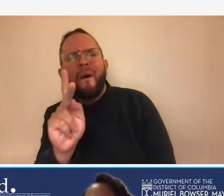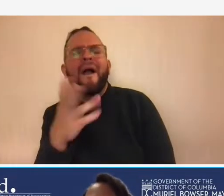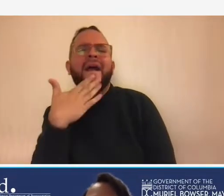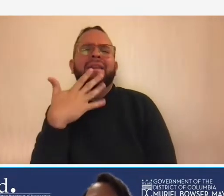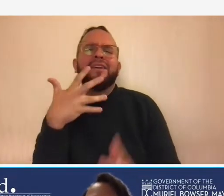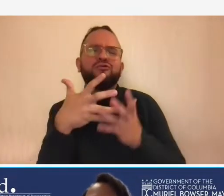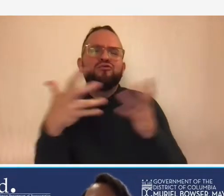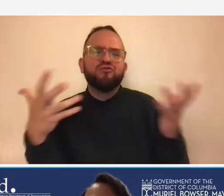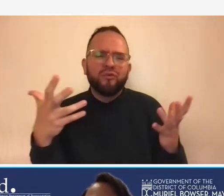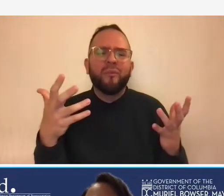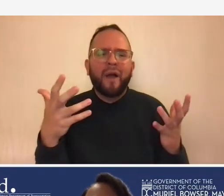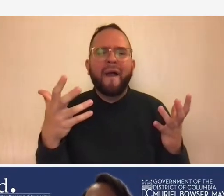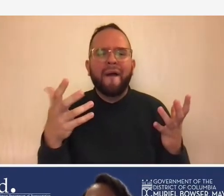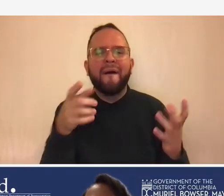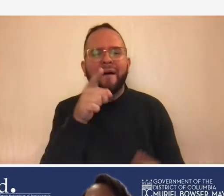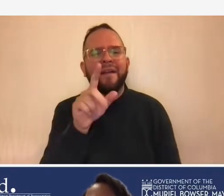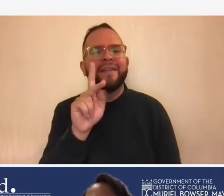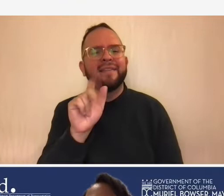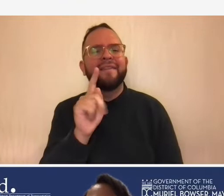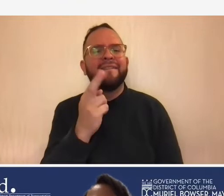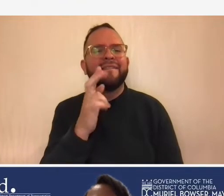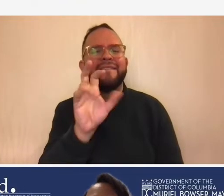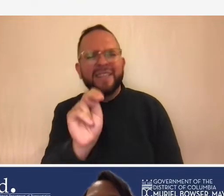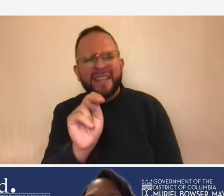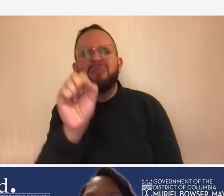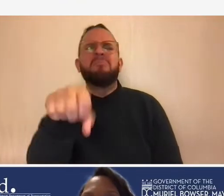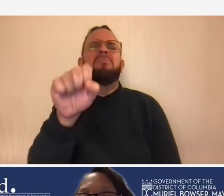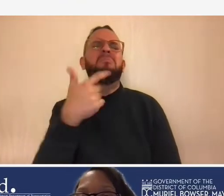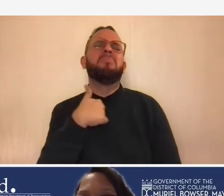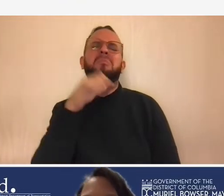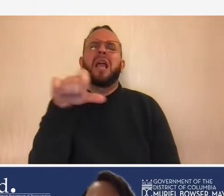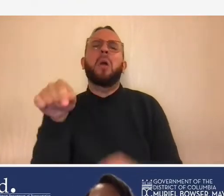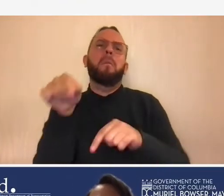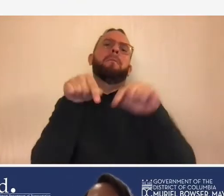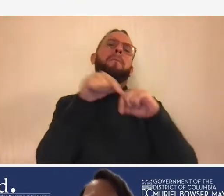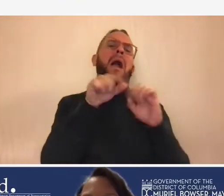catherine um and um yeah we can come come back to the polling question so that is definitely